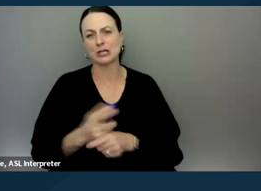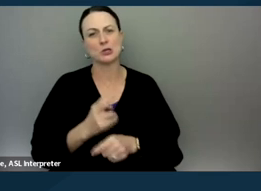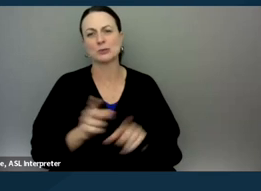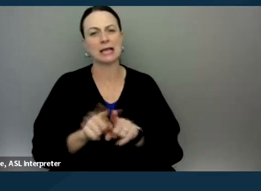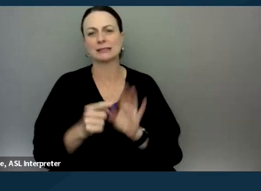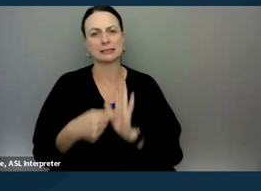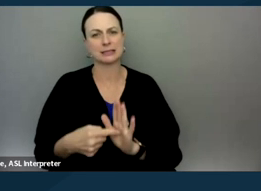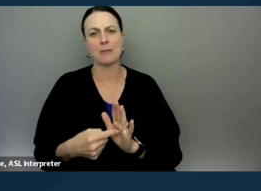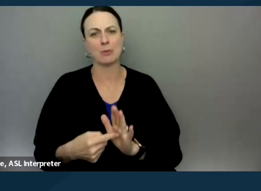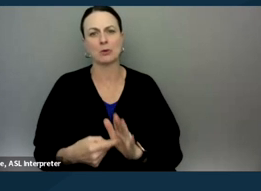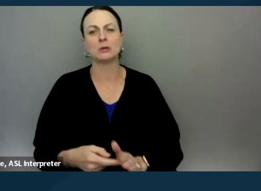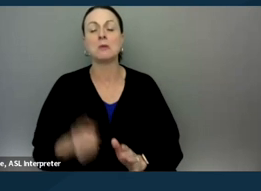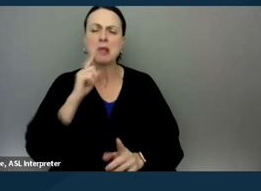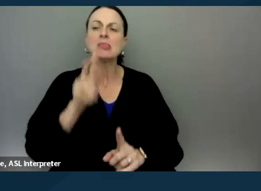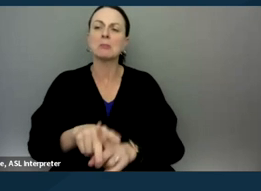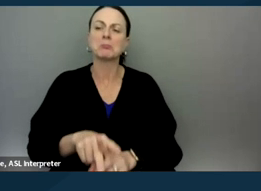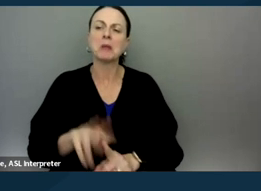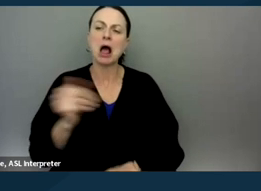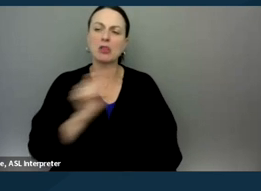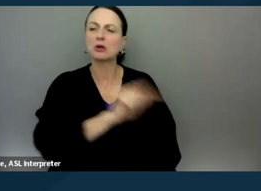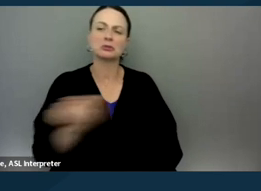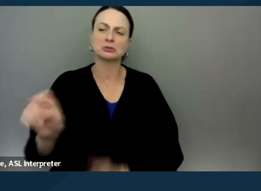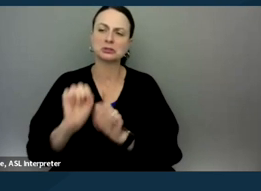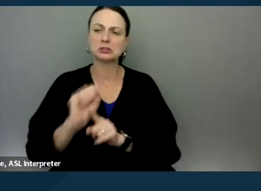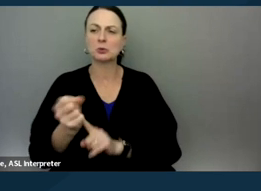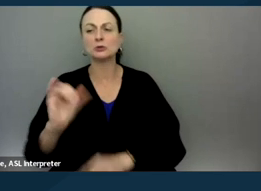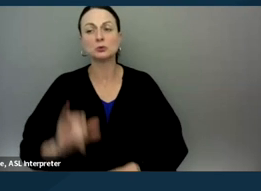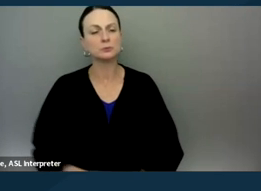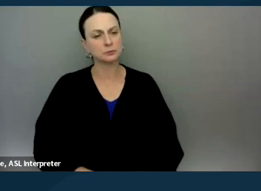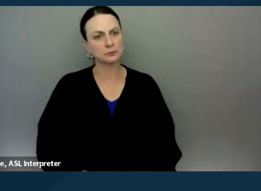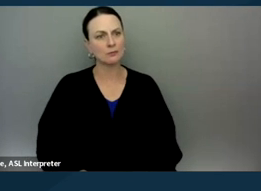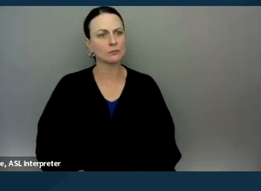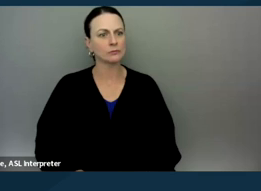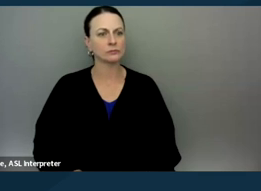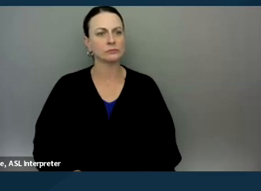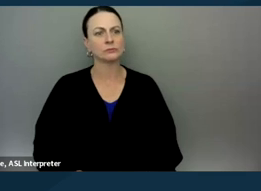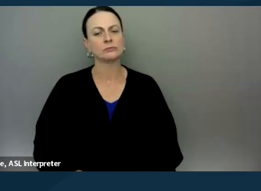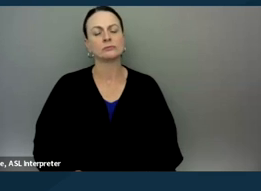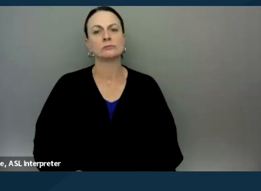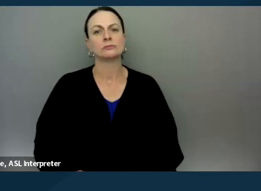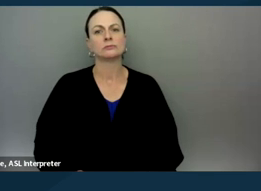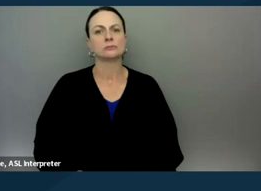that we think is applicable in other situations. So under the Individuals with Disabilities Education Act,